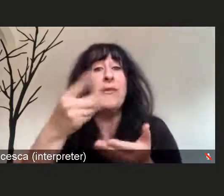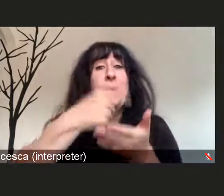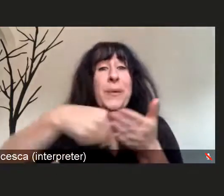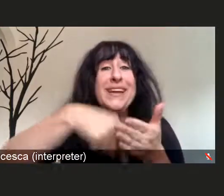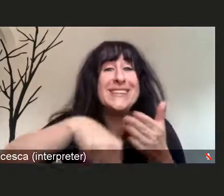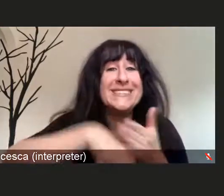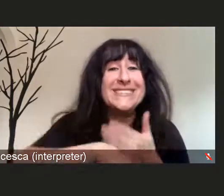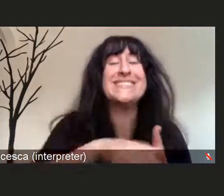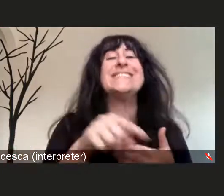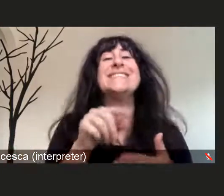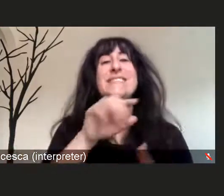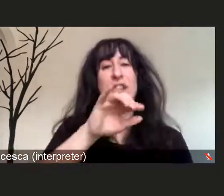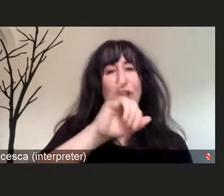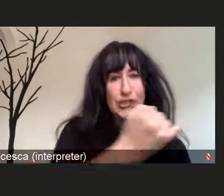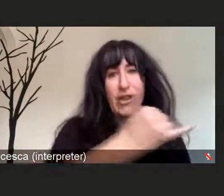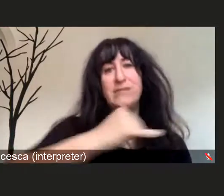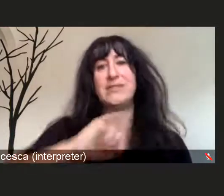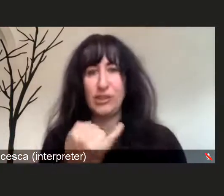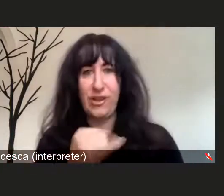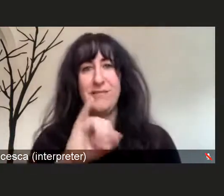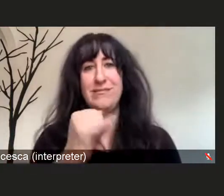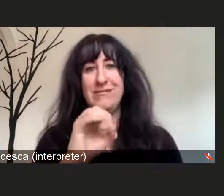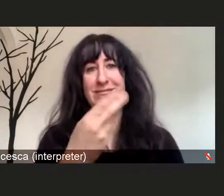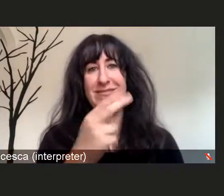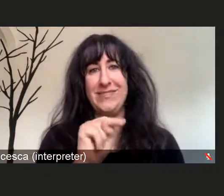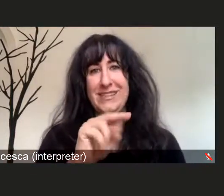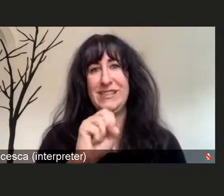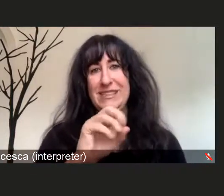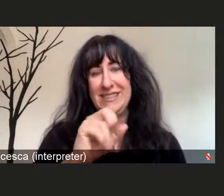was able to receive FDA authorization